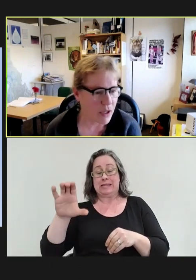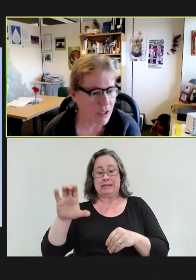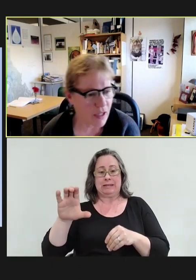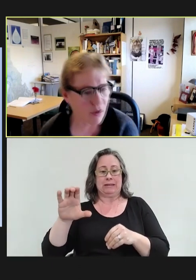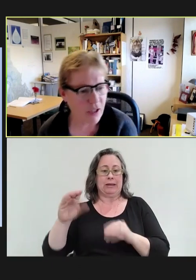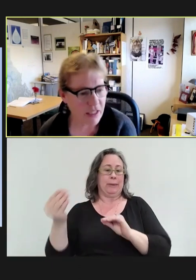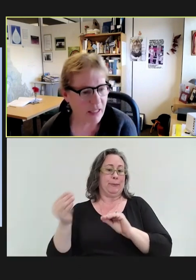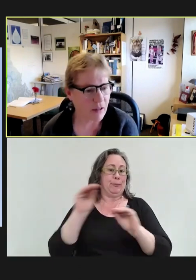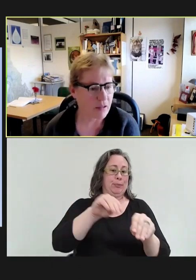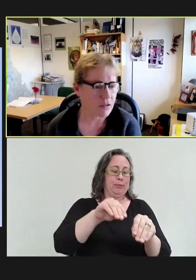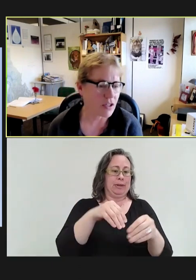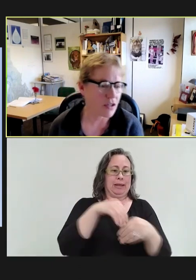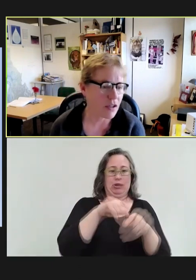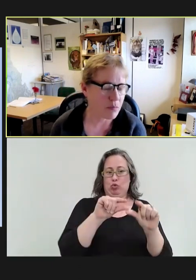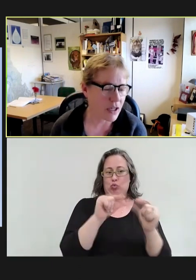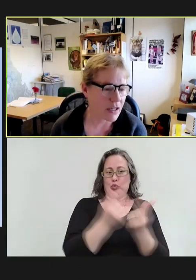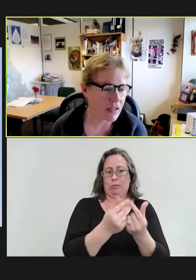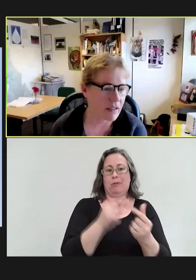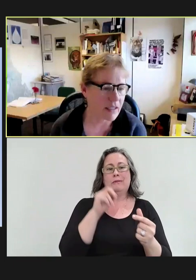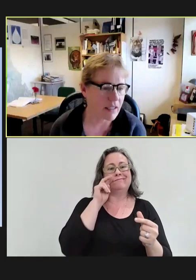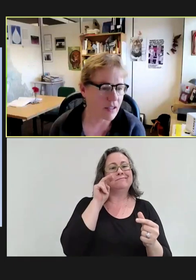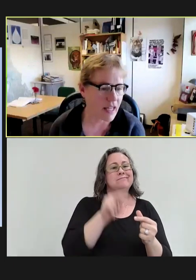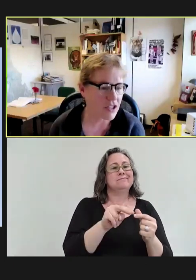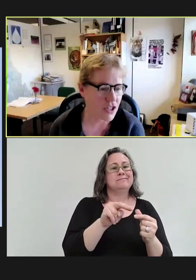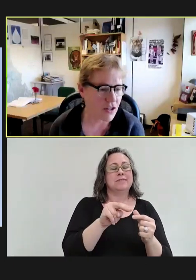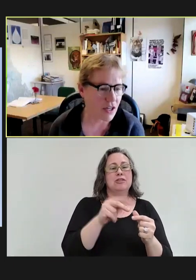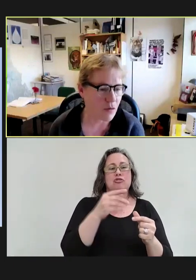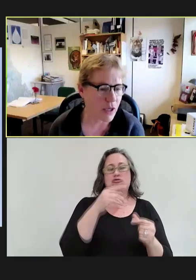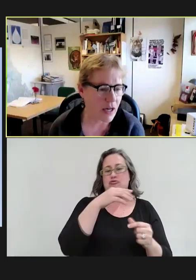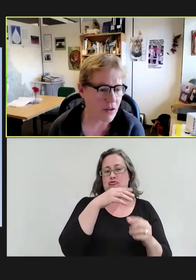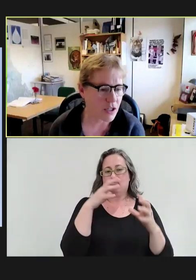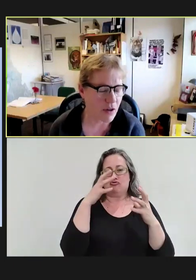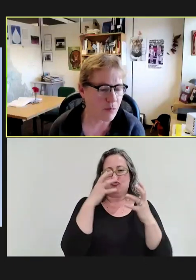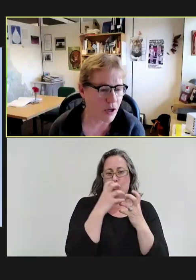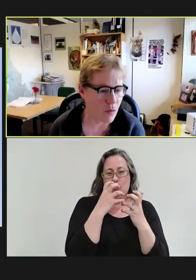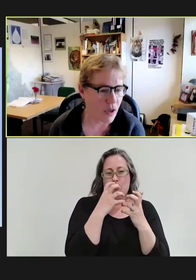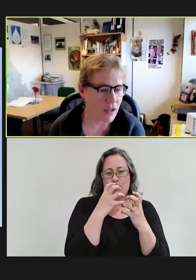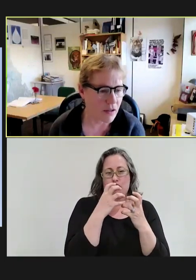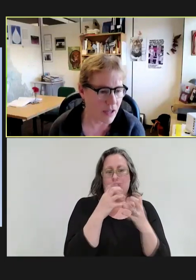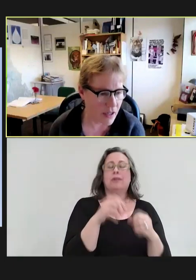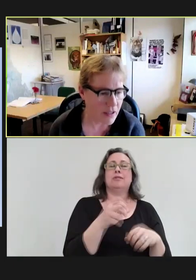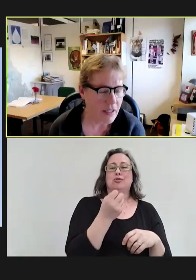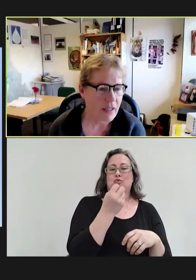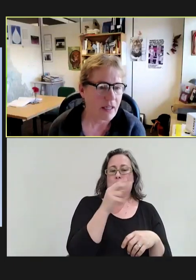but if you look at that dark-colored bar, the legend there, we are the 12.1 there.